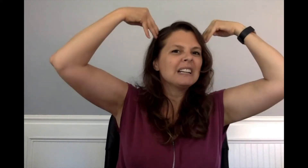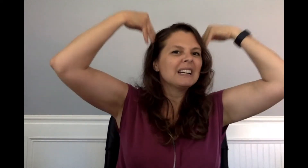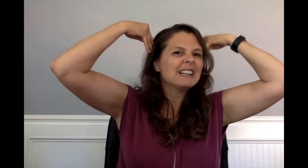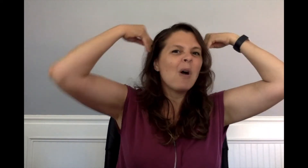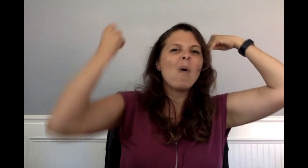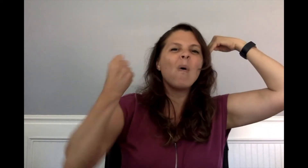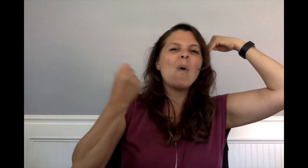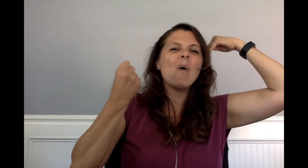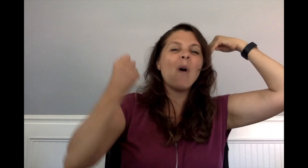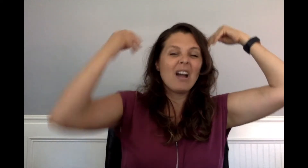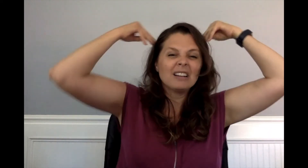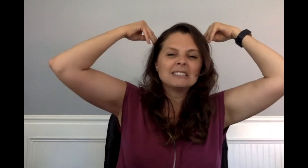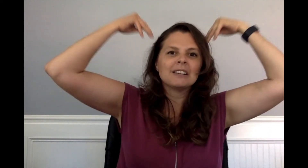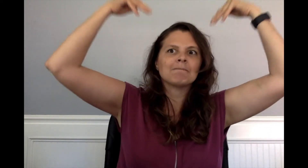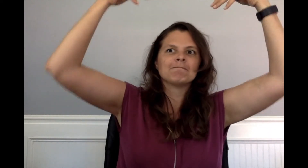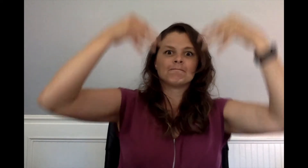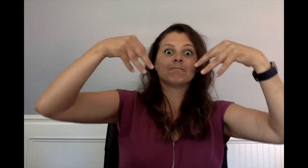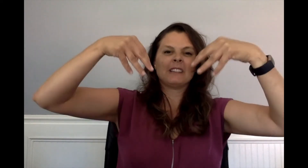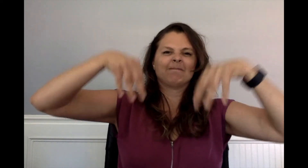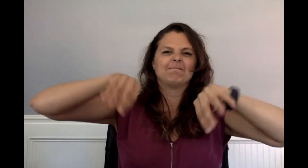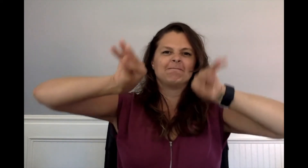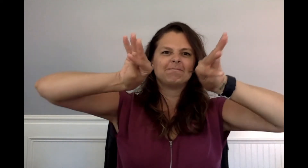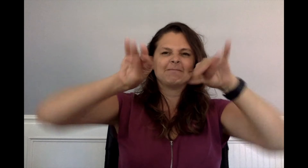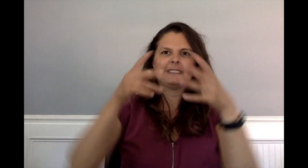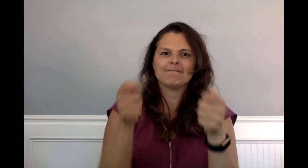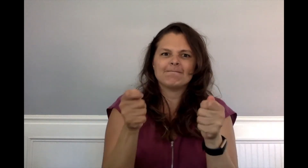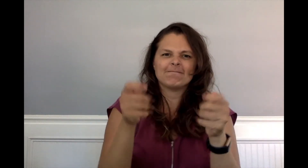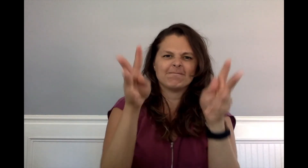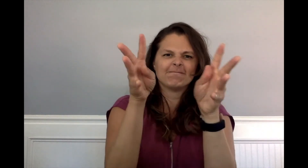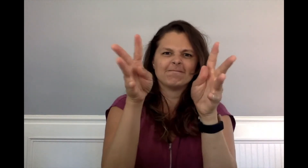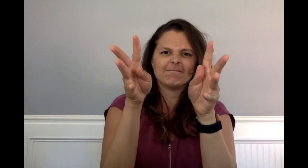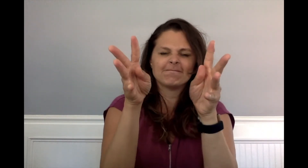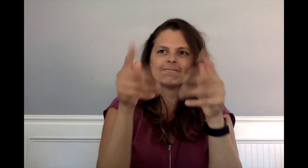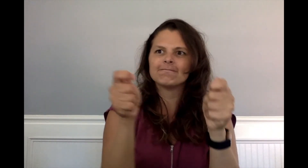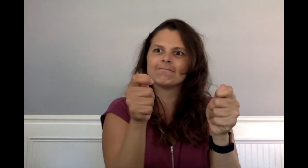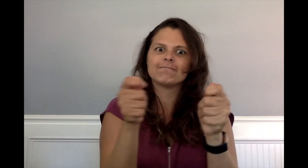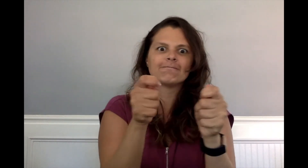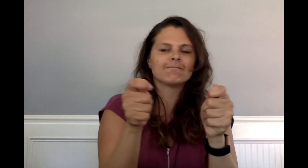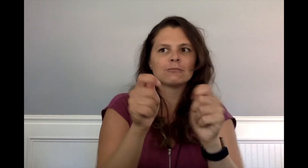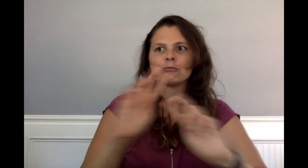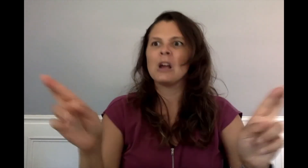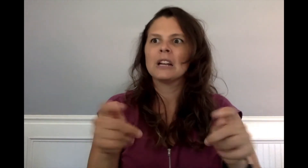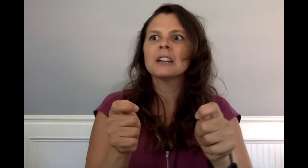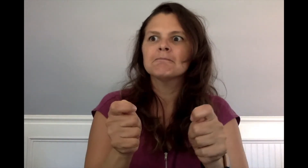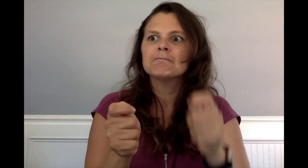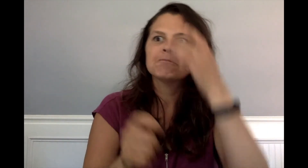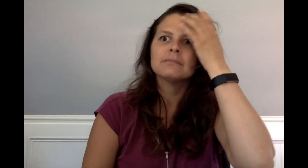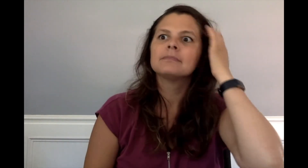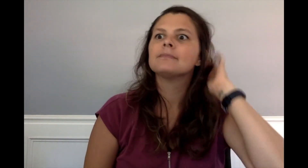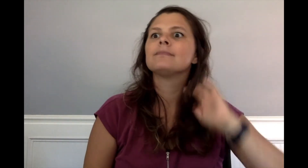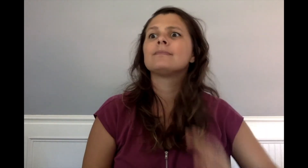held it with the sharp prongs facing out.